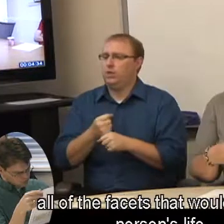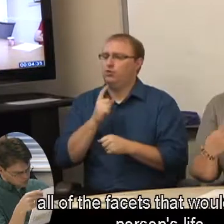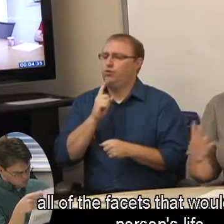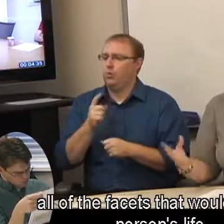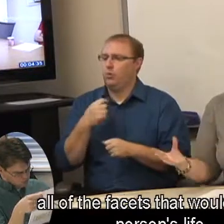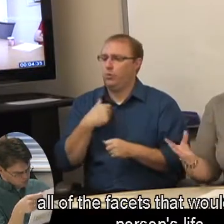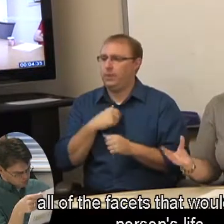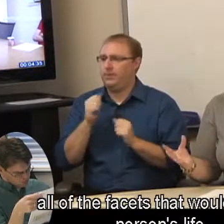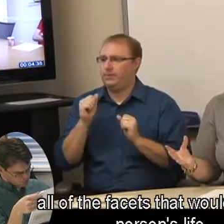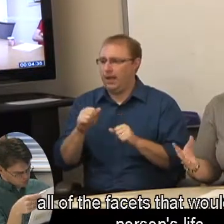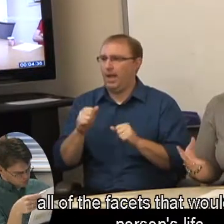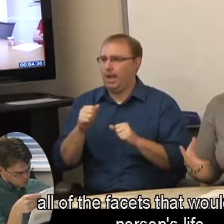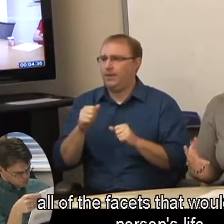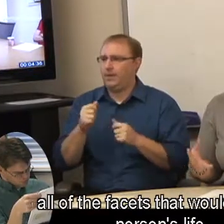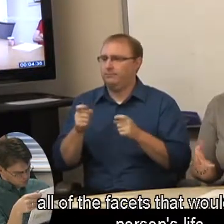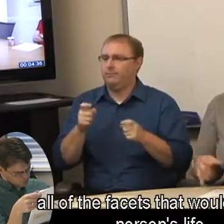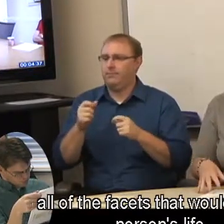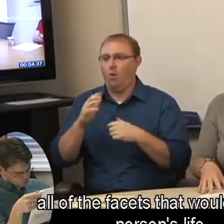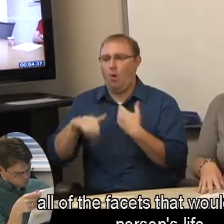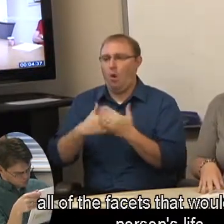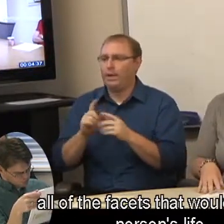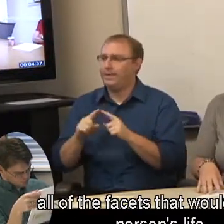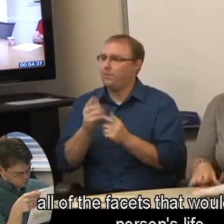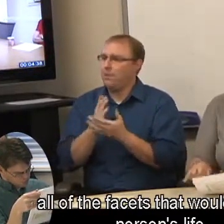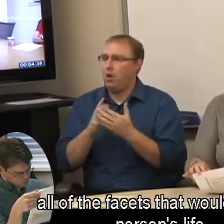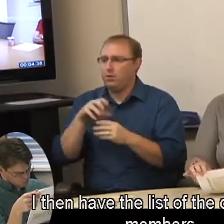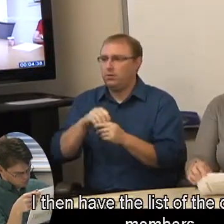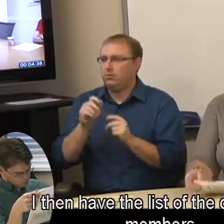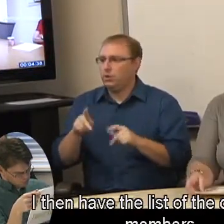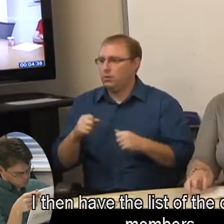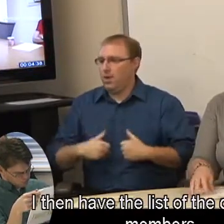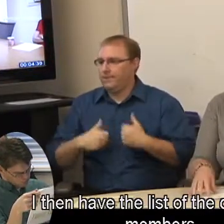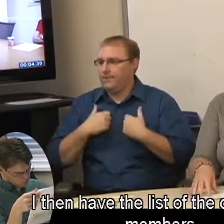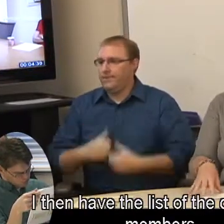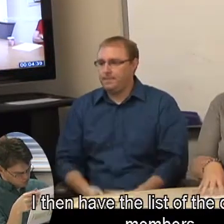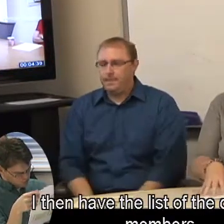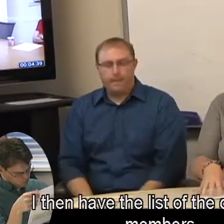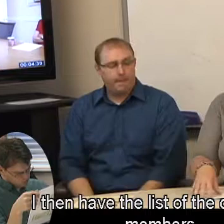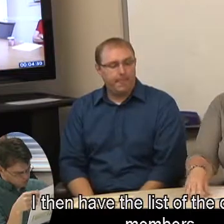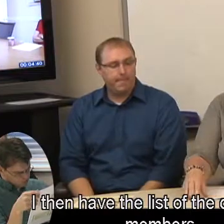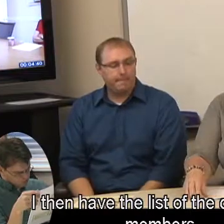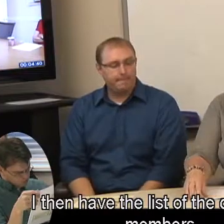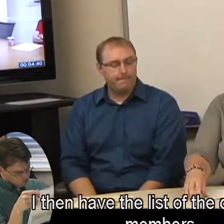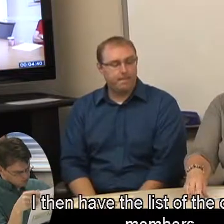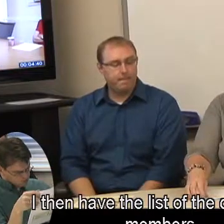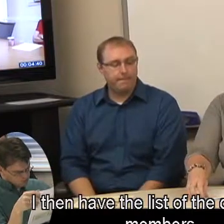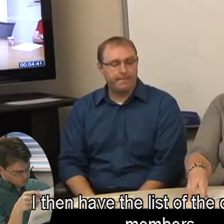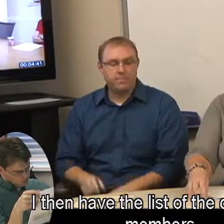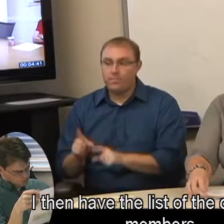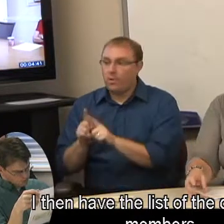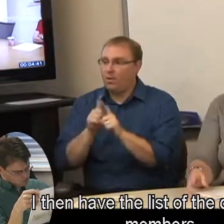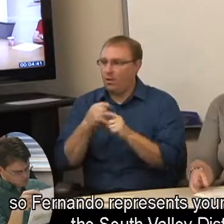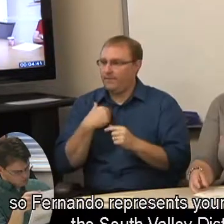all of the facets that would affect a person's life. I then have the list of the committee members,